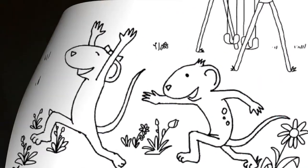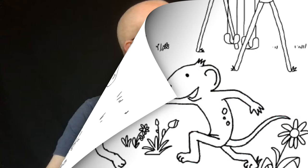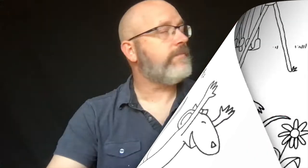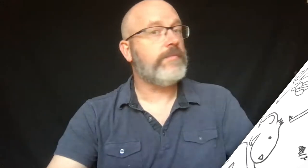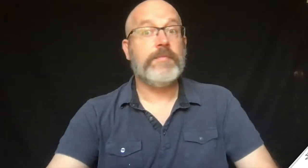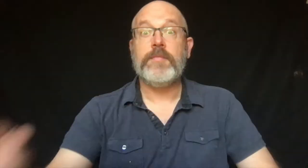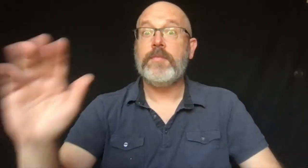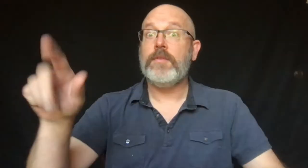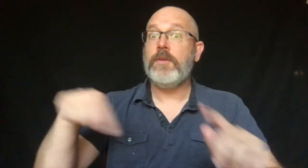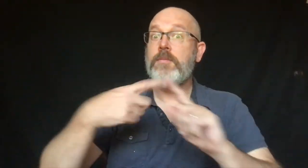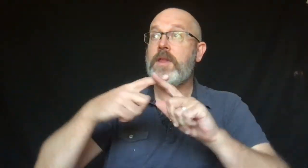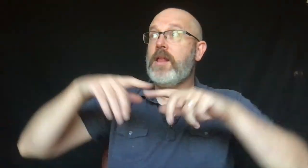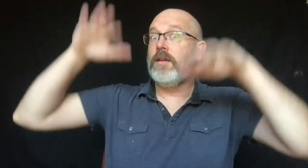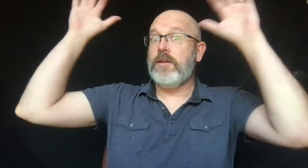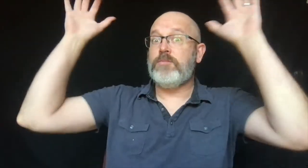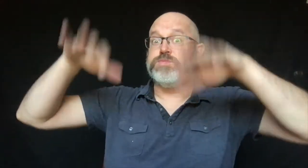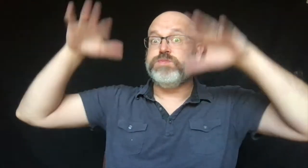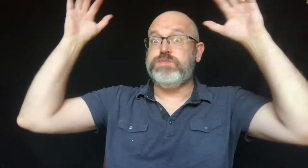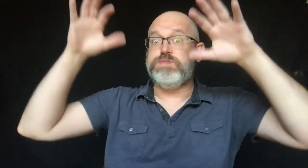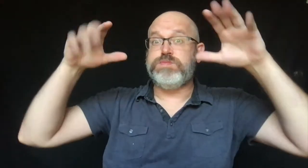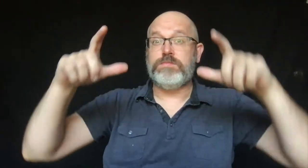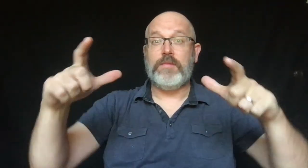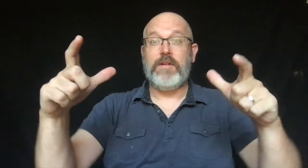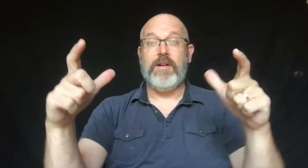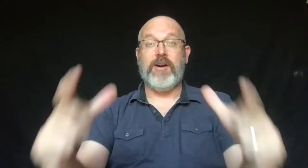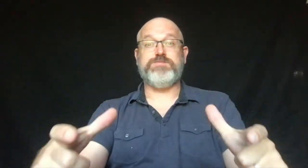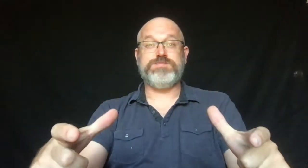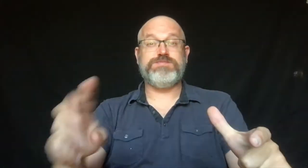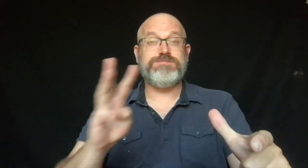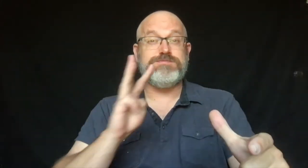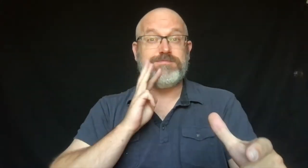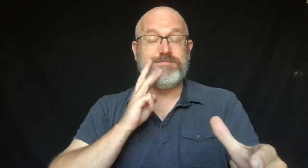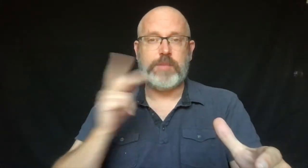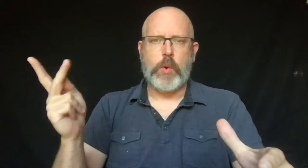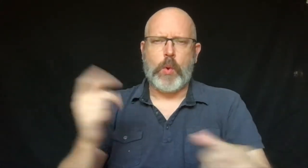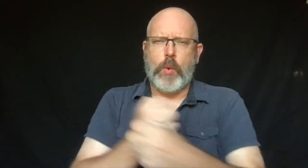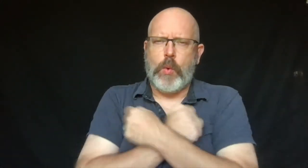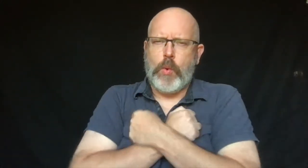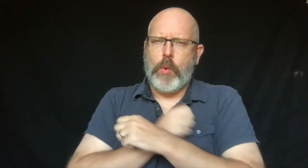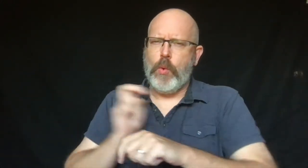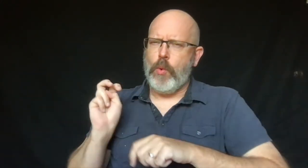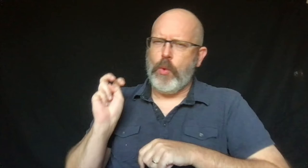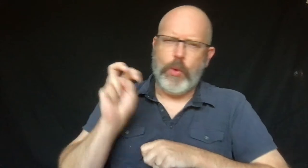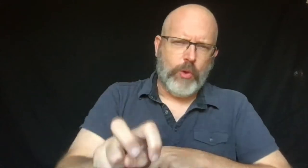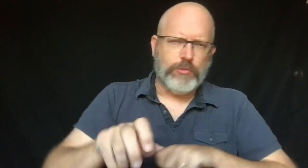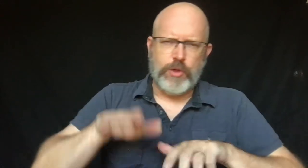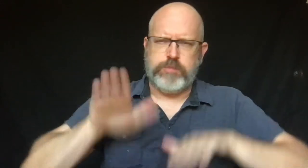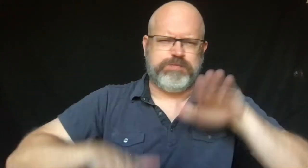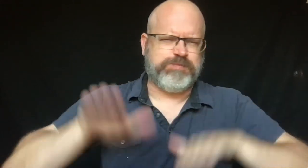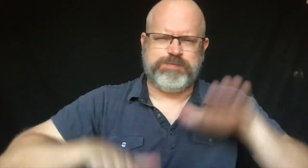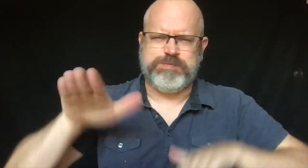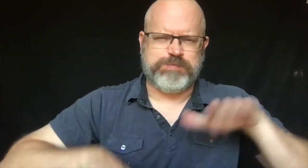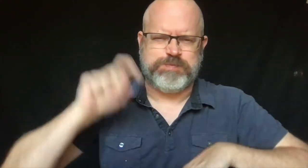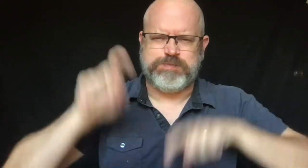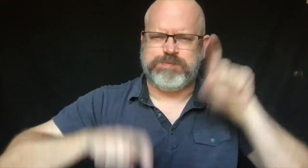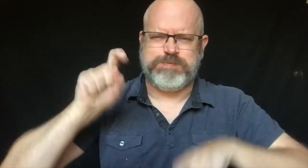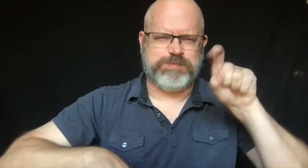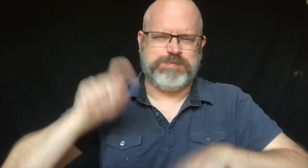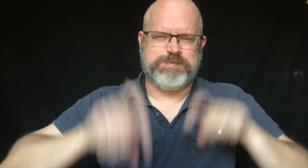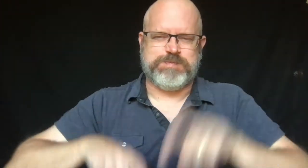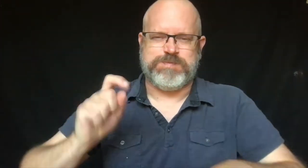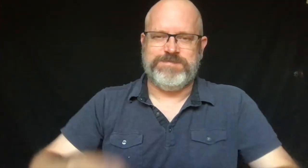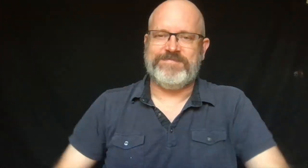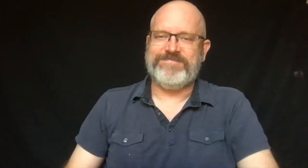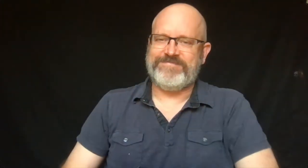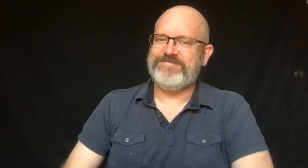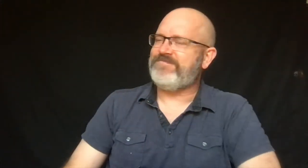And when it rains, they love to go puddle stomping.